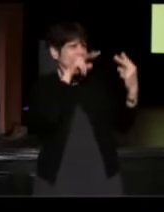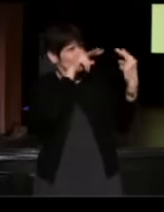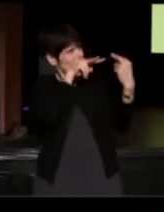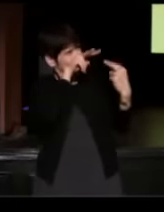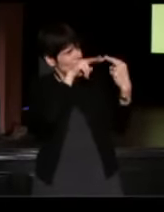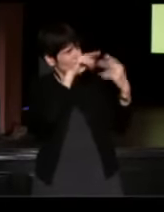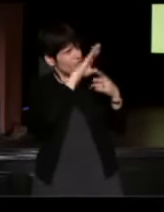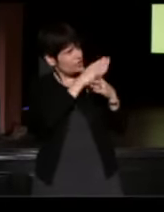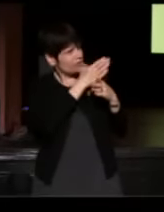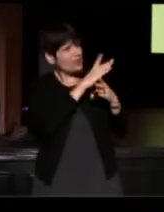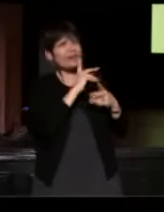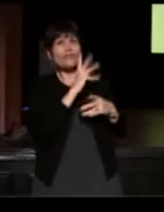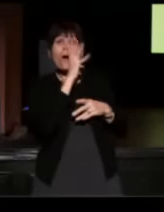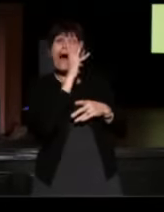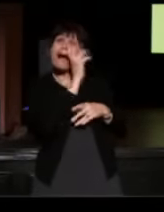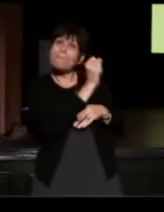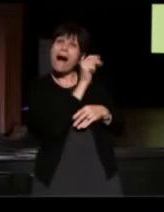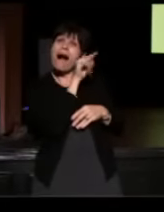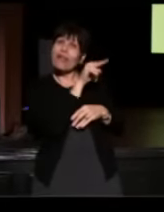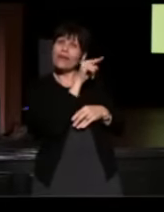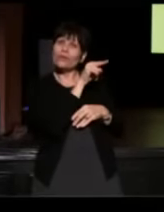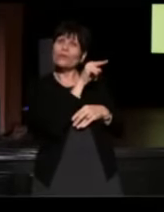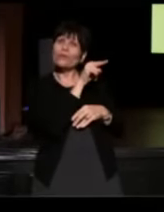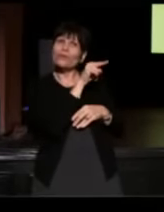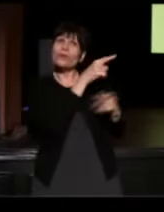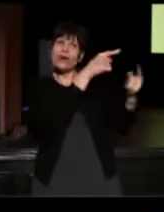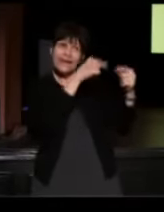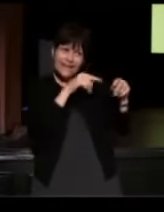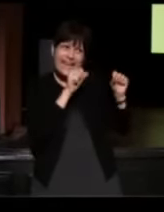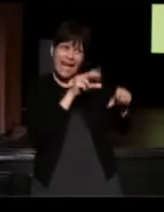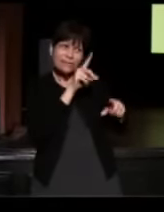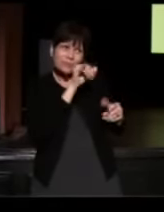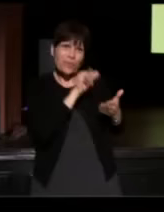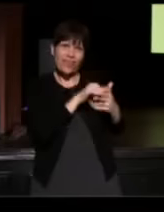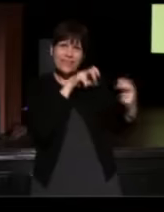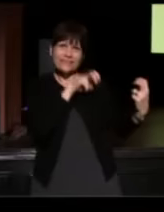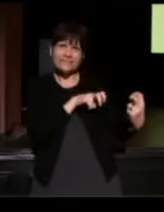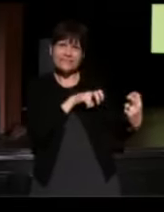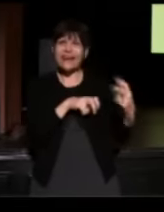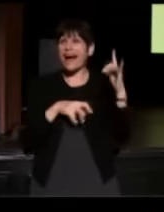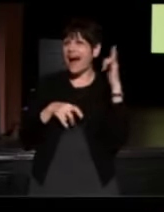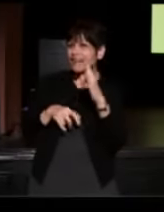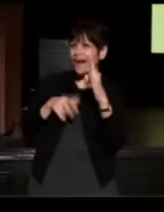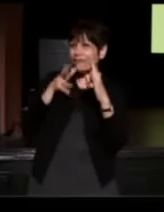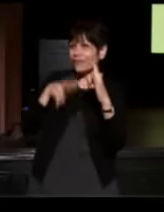so I admire that you can do this. (Oshea) I love you, lady.